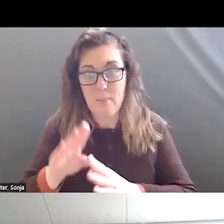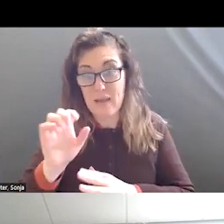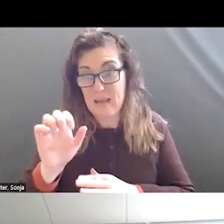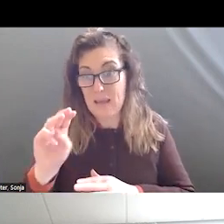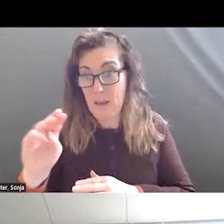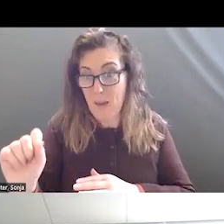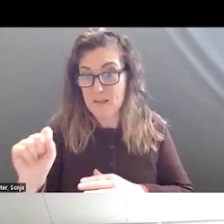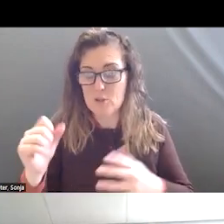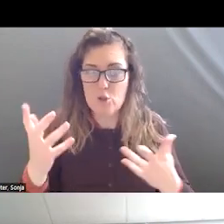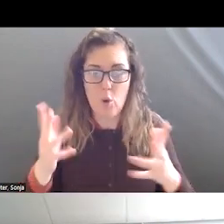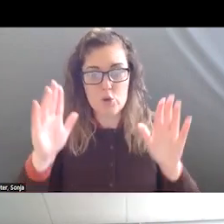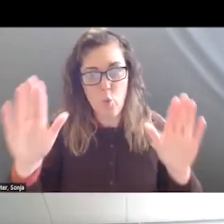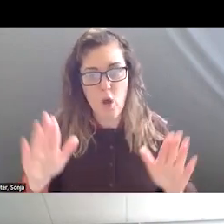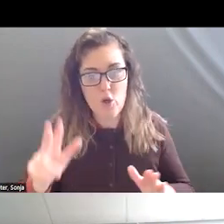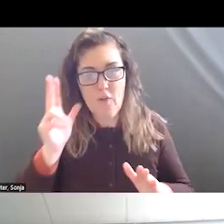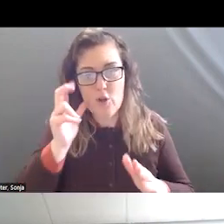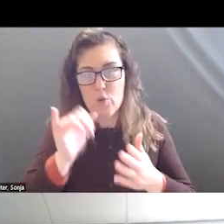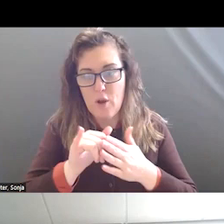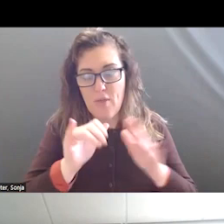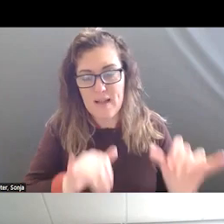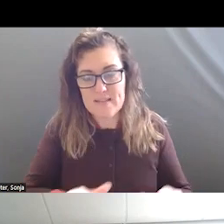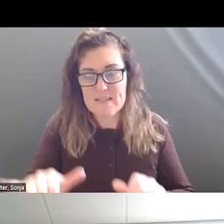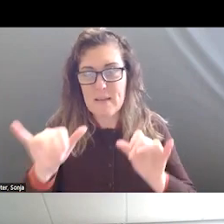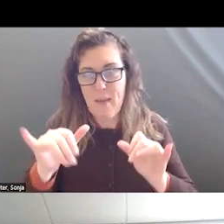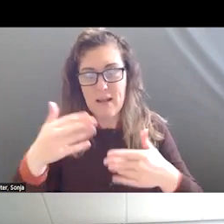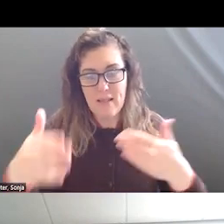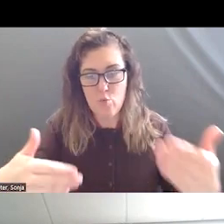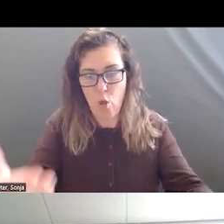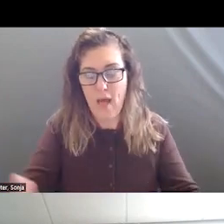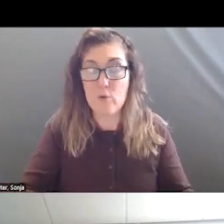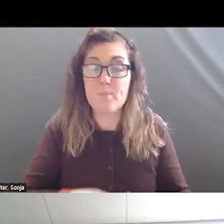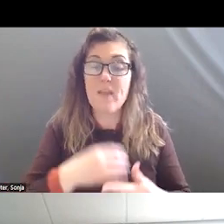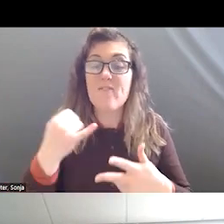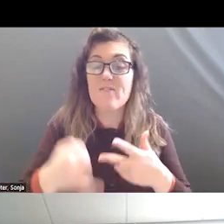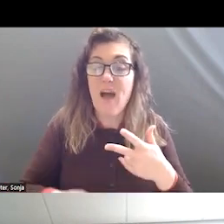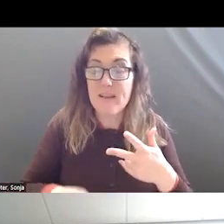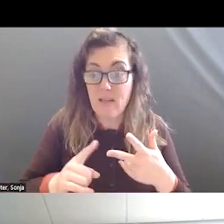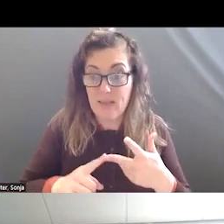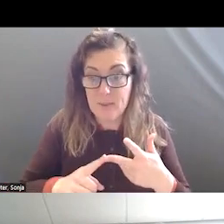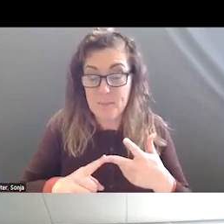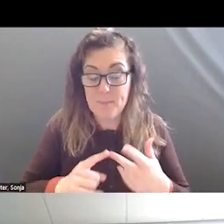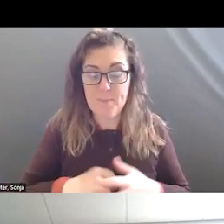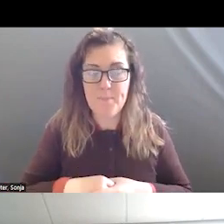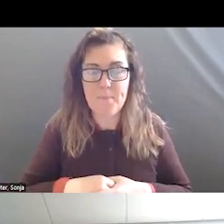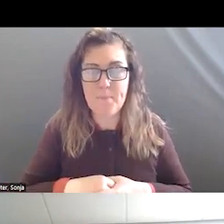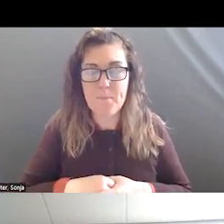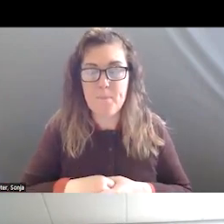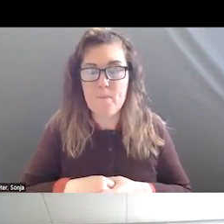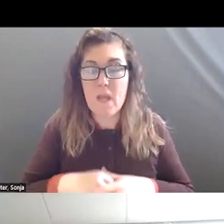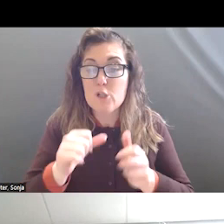FOR HEAR THAT ROLLED OUT. AND FINALLY, THE SUICIDE AWARENESS